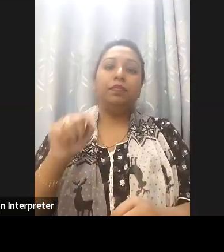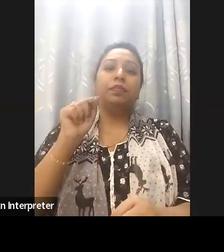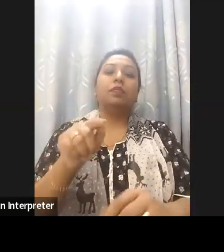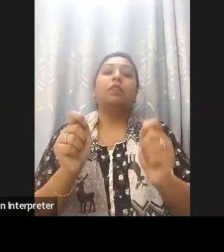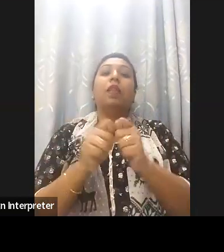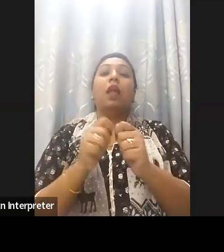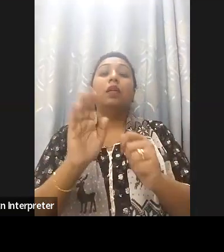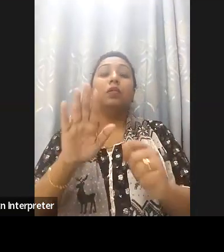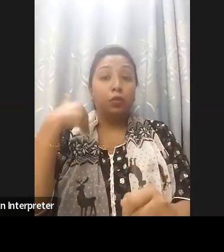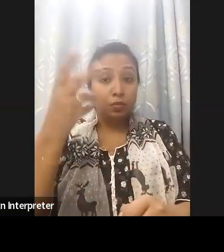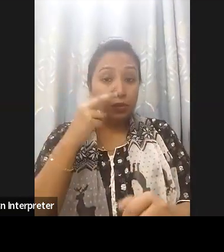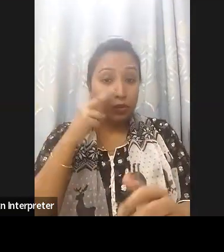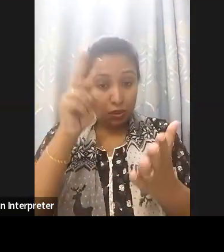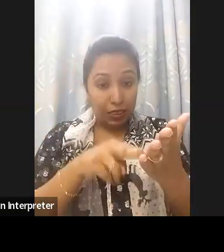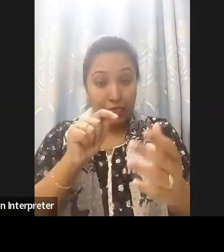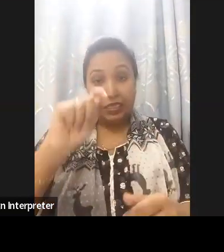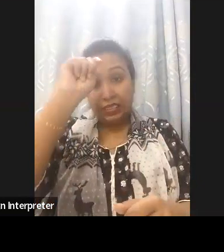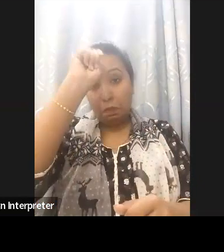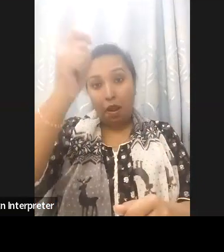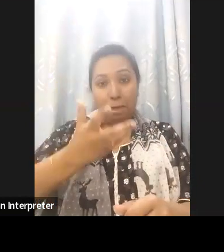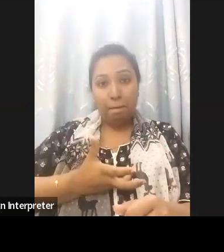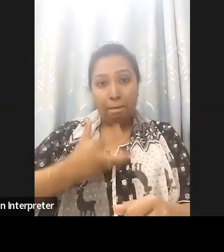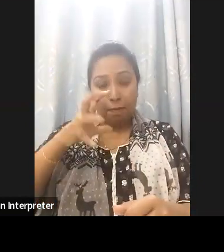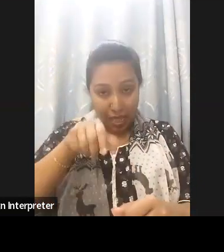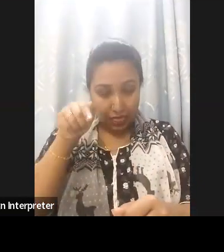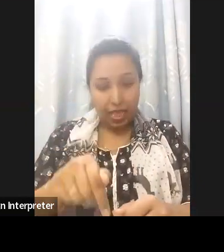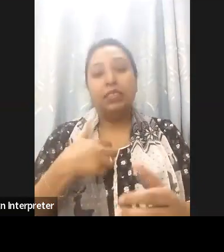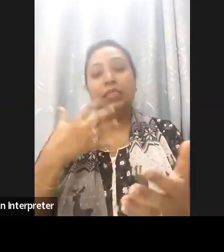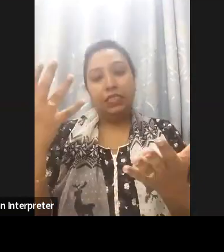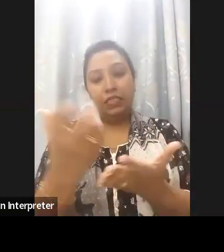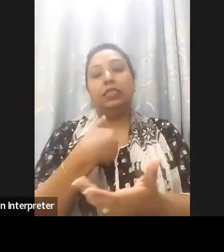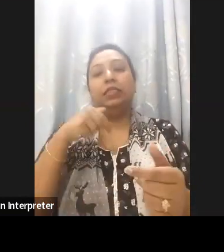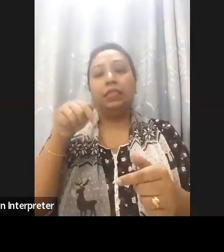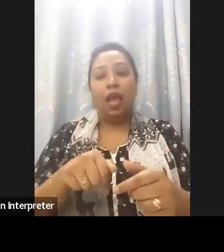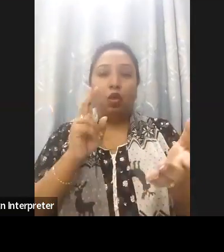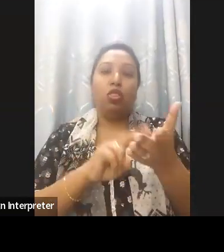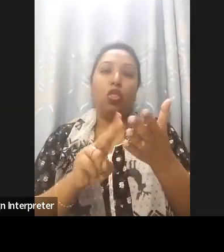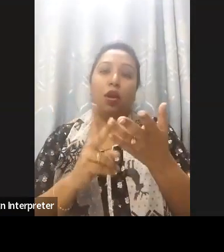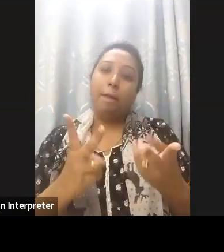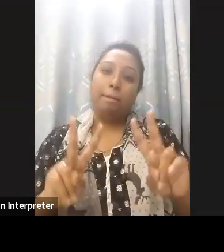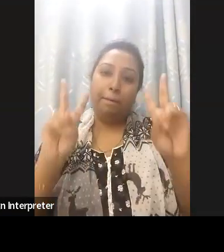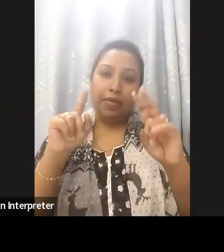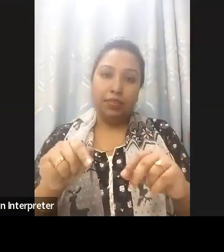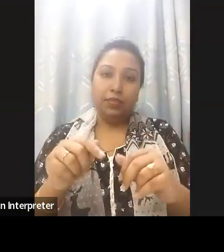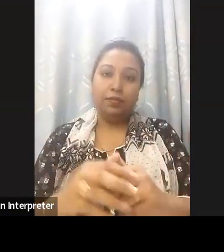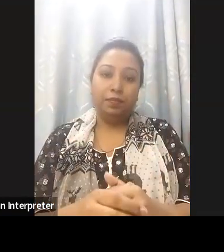of an inclusive smart Bangladesh is one of our very important agenda for the coming days.